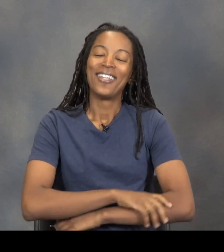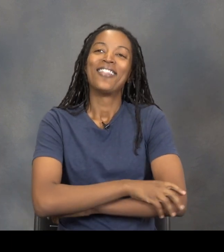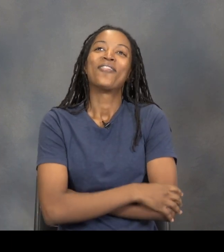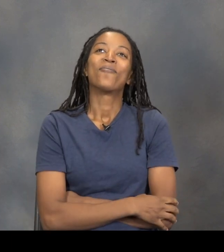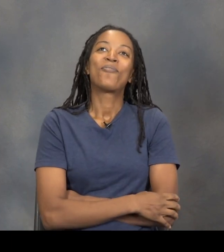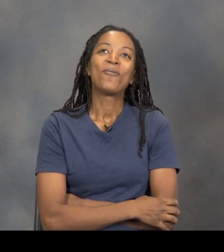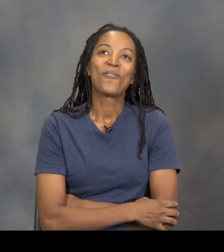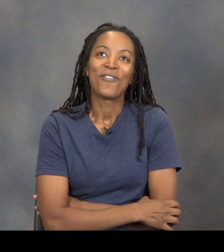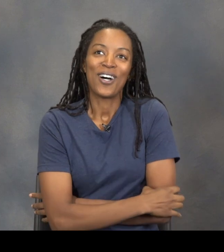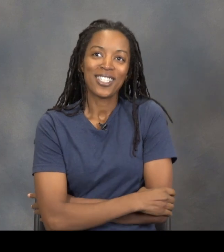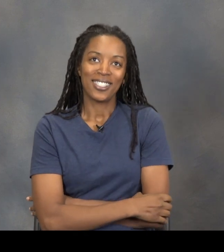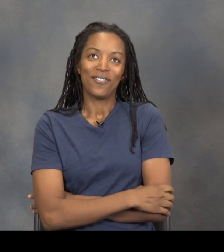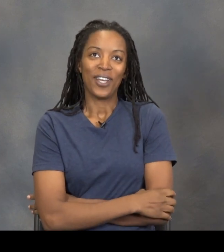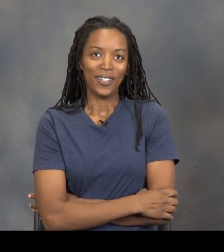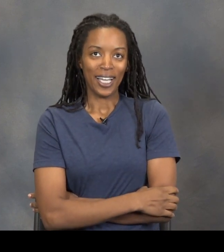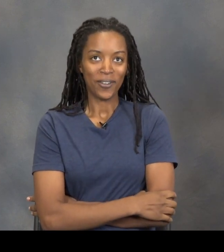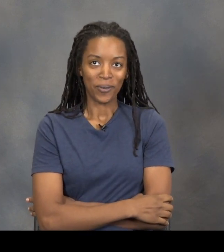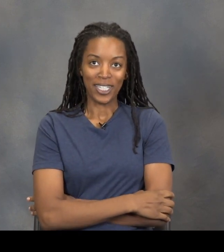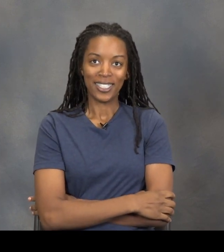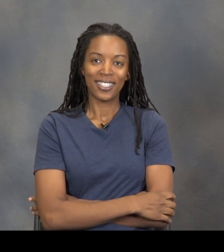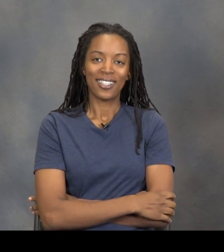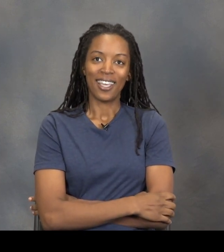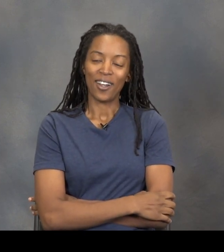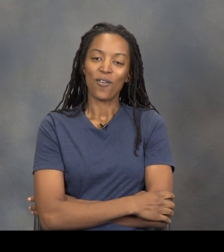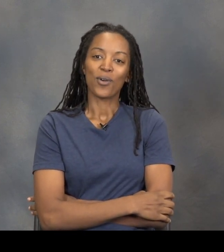the people of Austin found out was that over